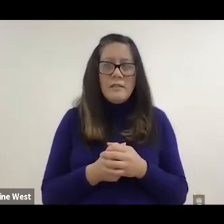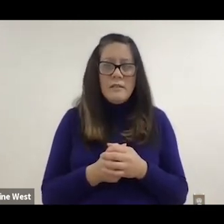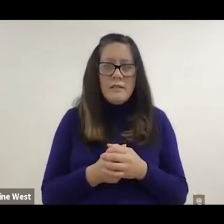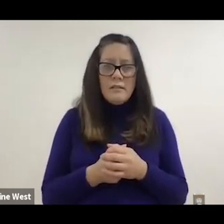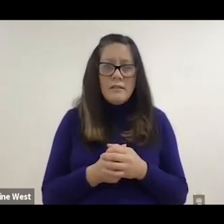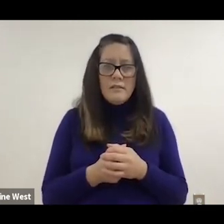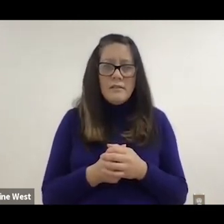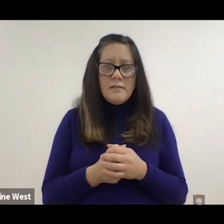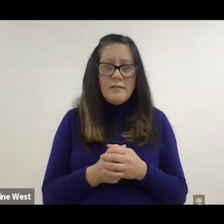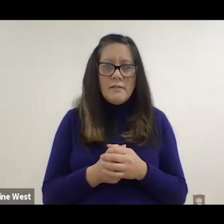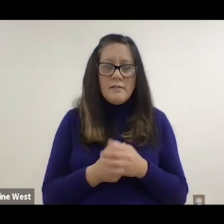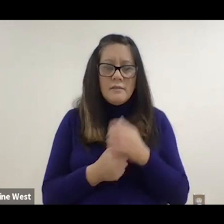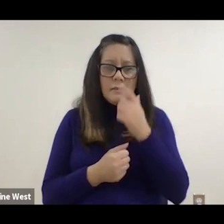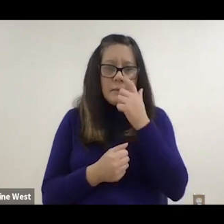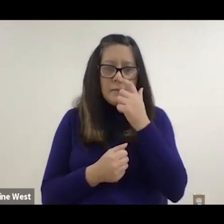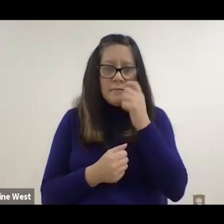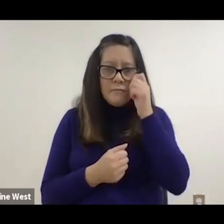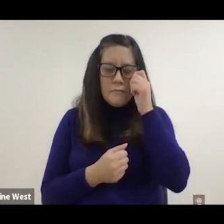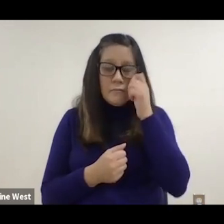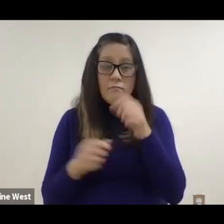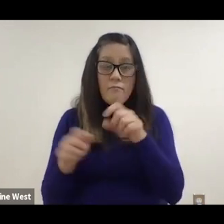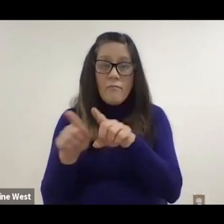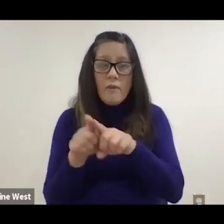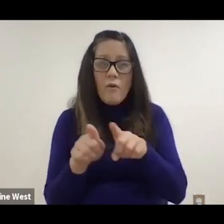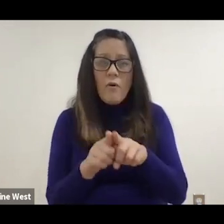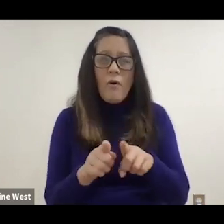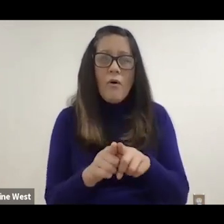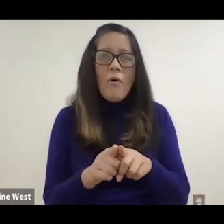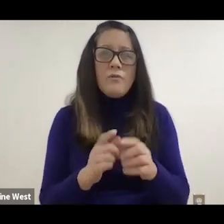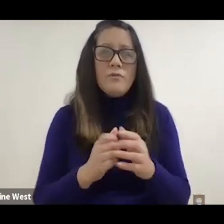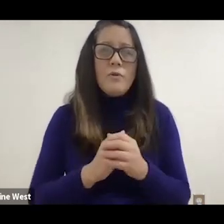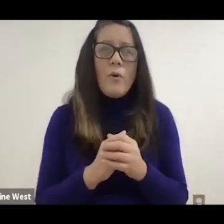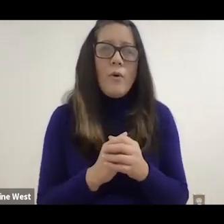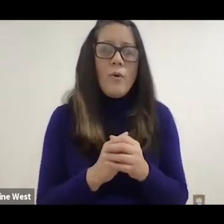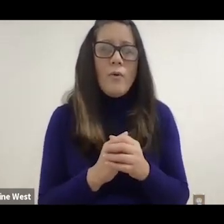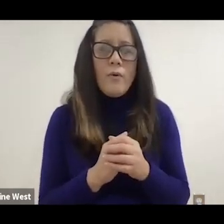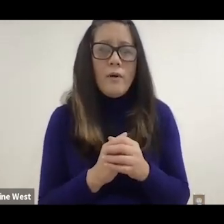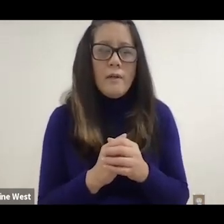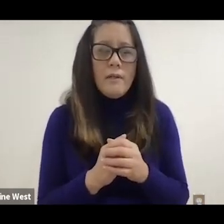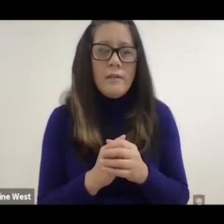so used and often have to ask him to give it to them or out to